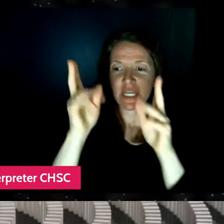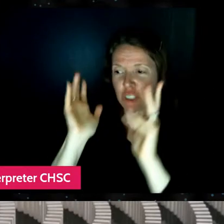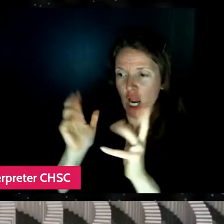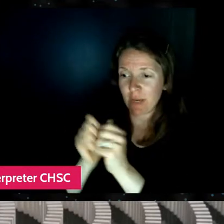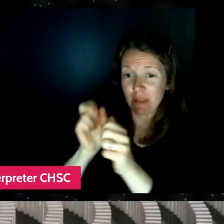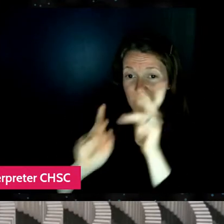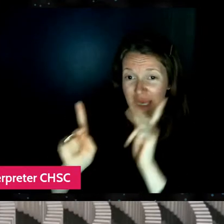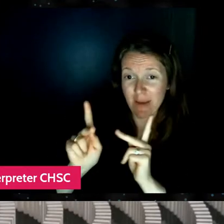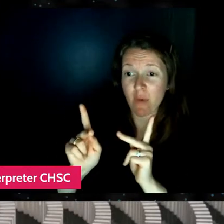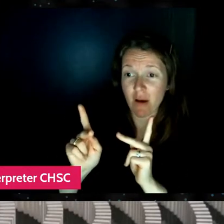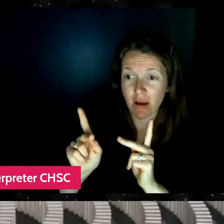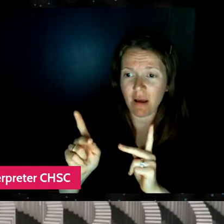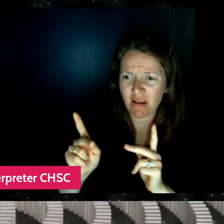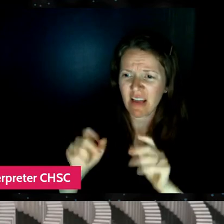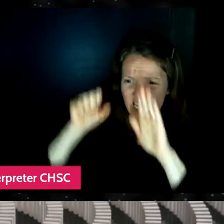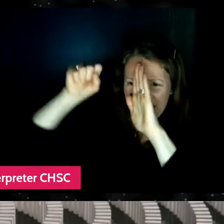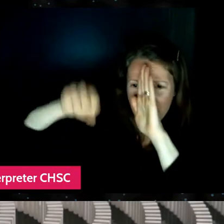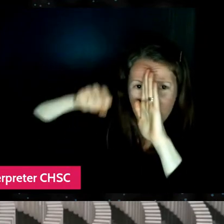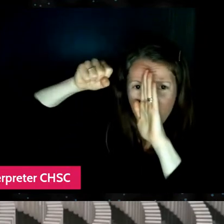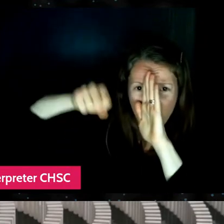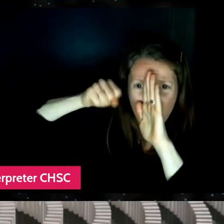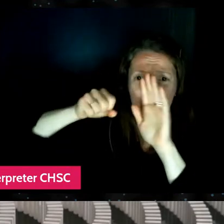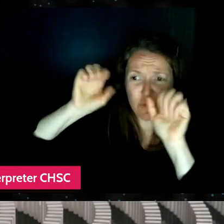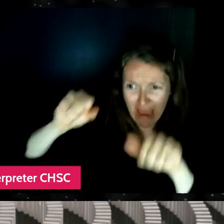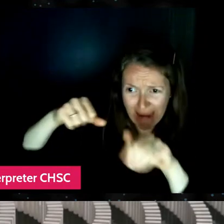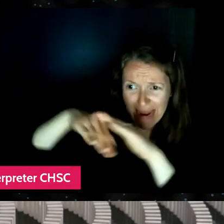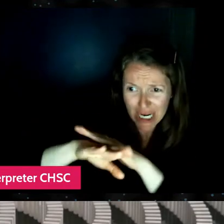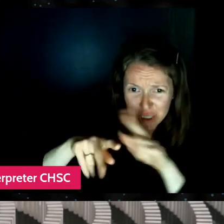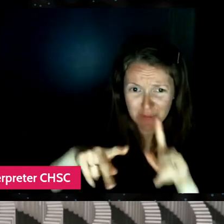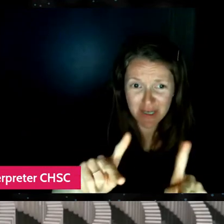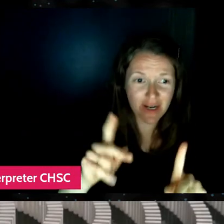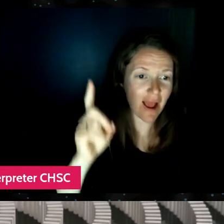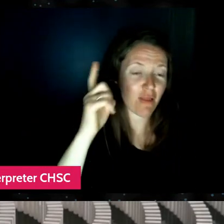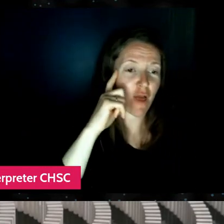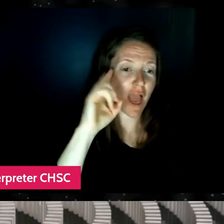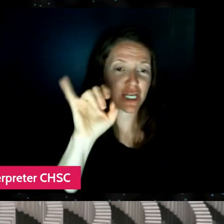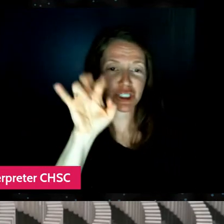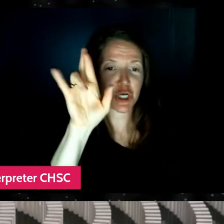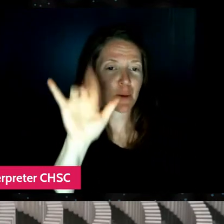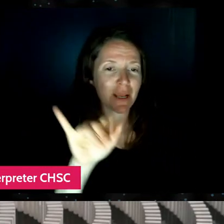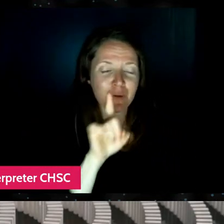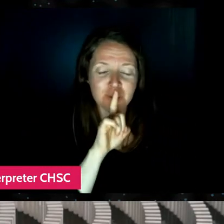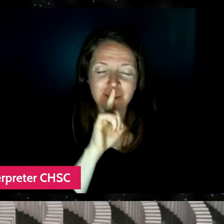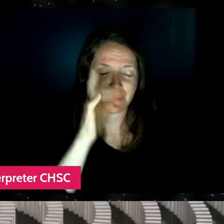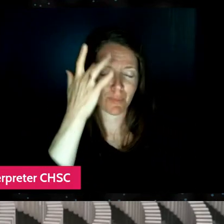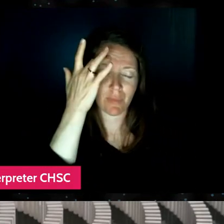to get a camera in the right spot. I thought Jeremy was just brilliant with, you know,